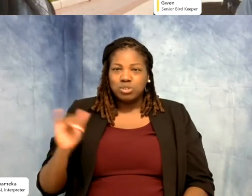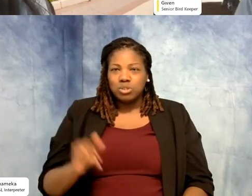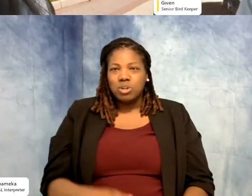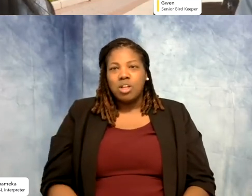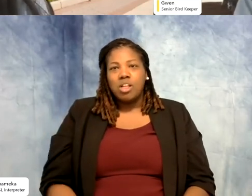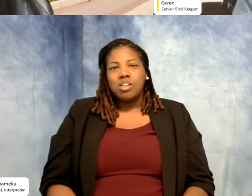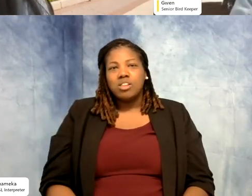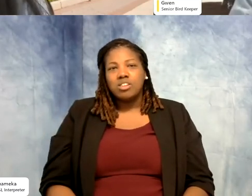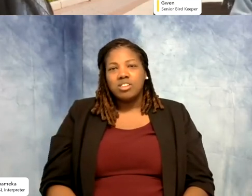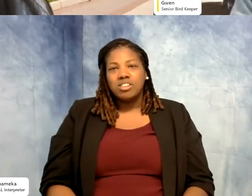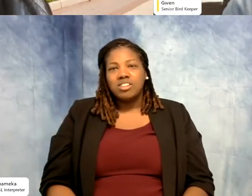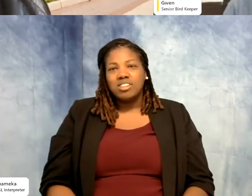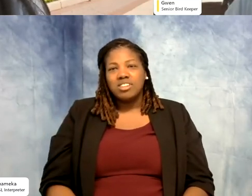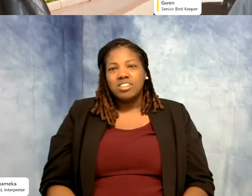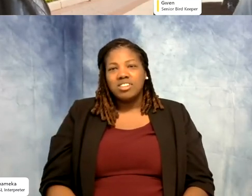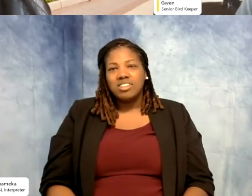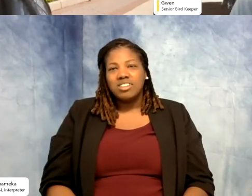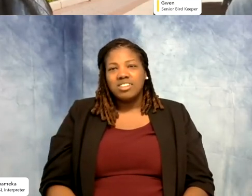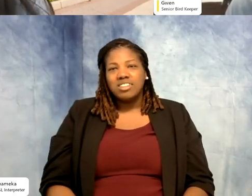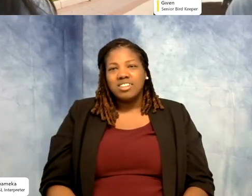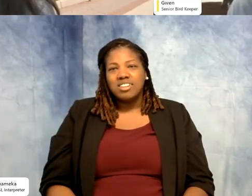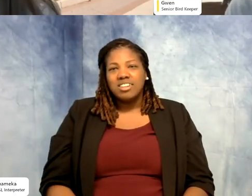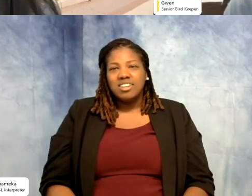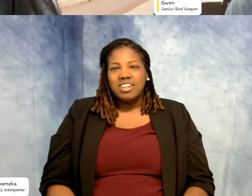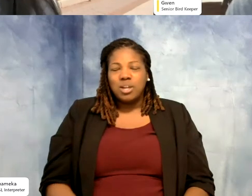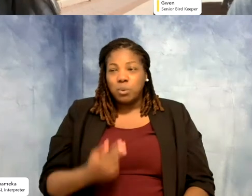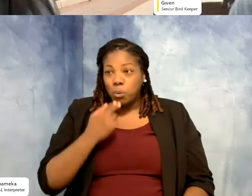Shellie: He calls your dog's names too?! >>Gwen: Oh yeah, he whistles. They'll come running to the cage.